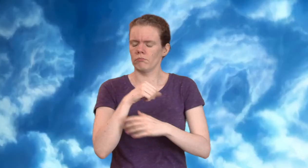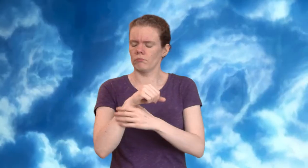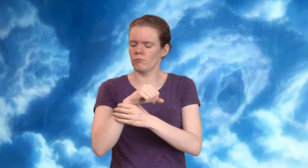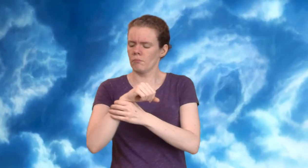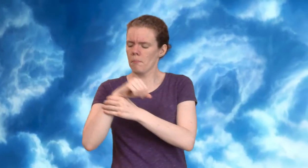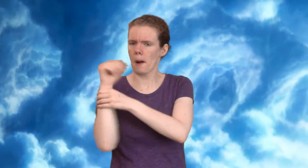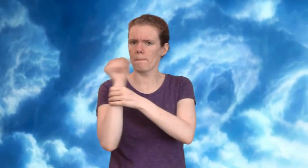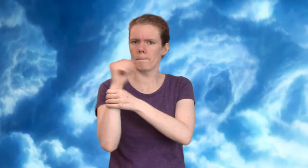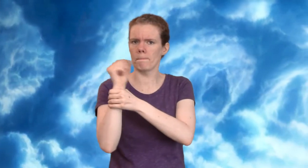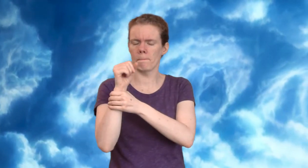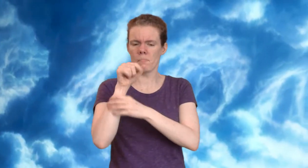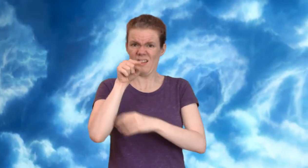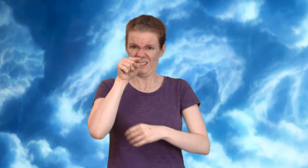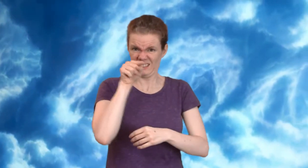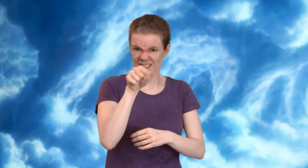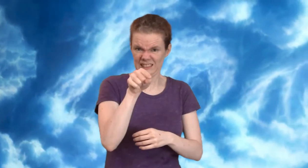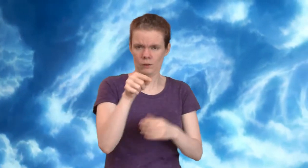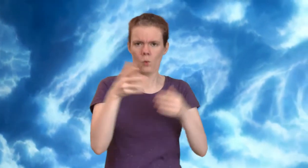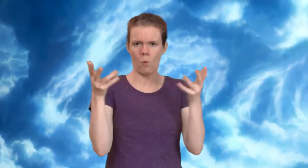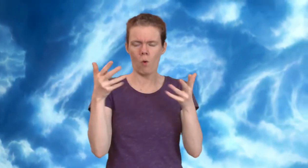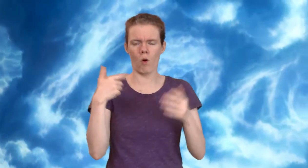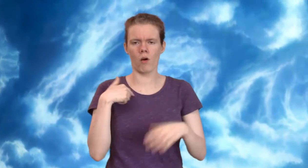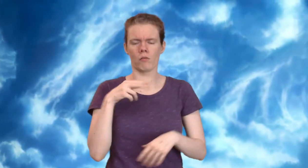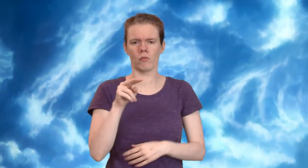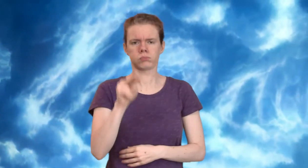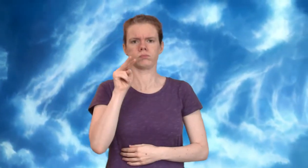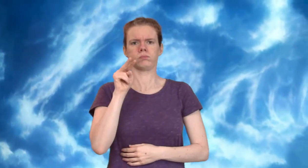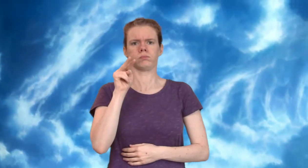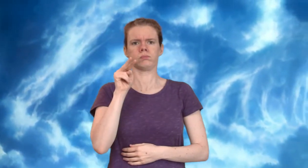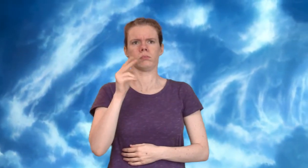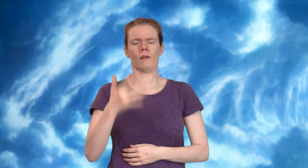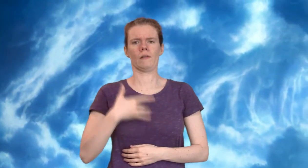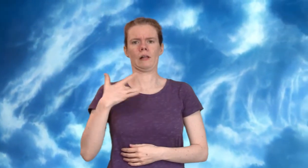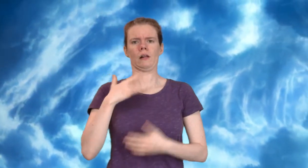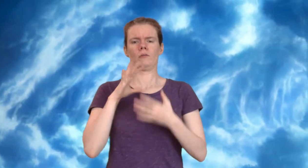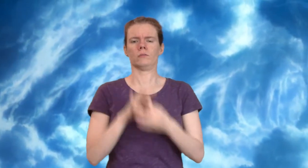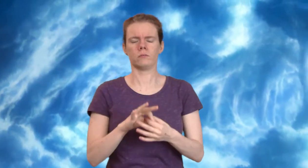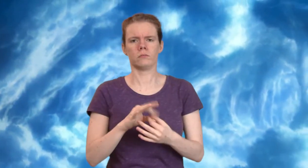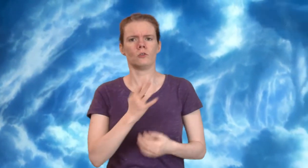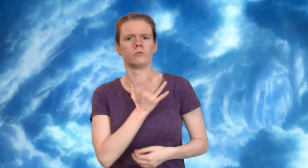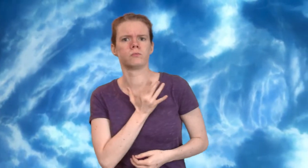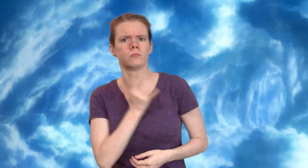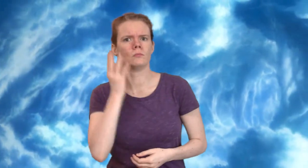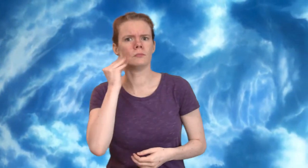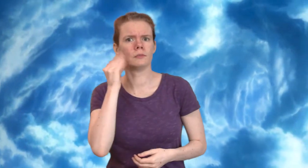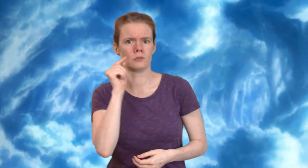This stunning sequence bowled me over. Here is where I was struck most with how this movie parallels the ASL Deaf experience.